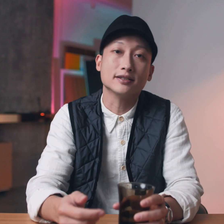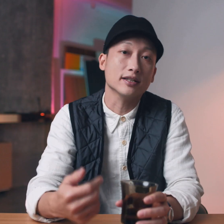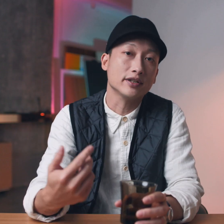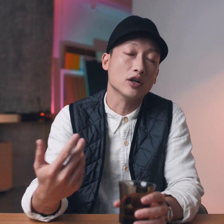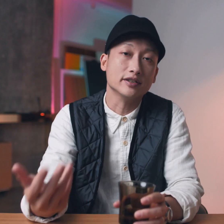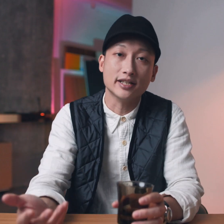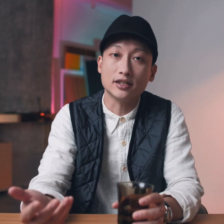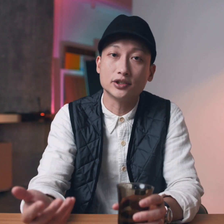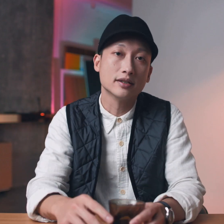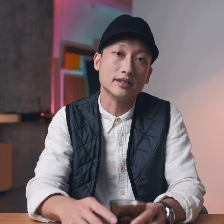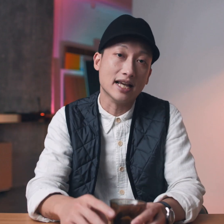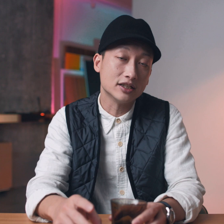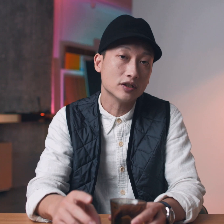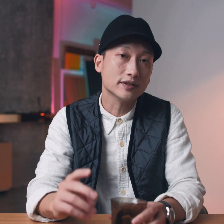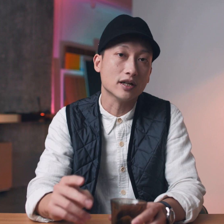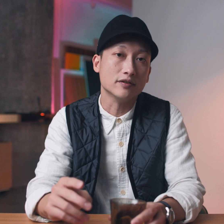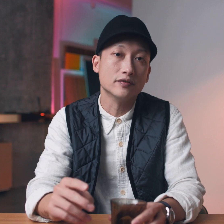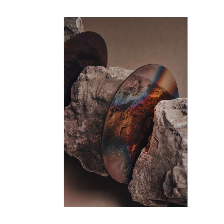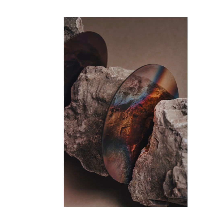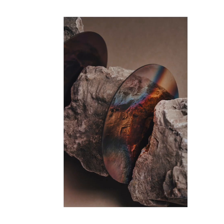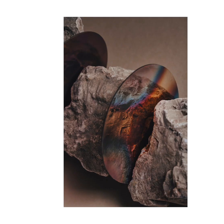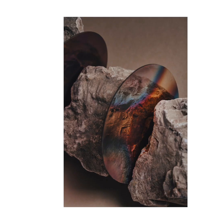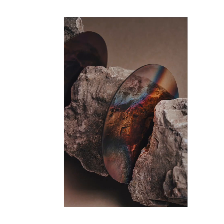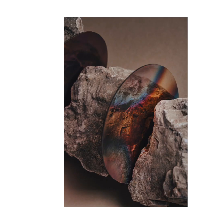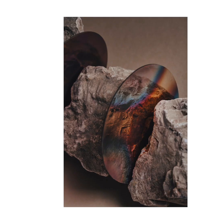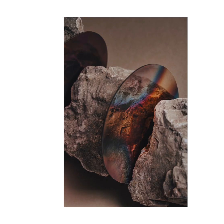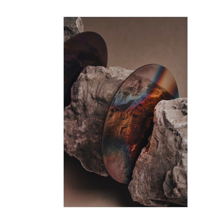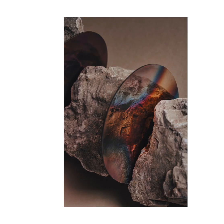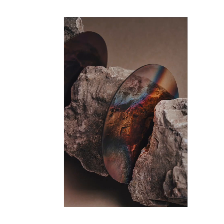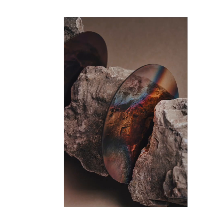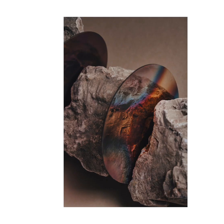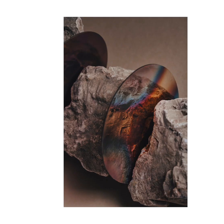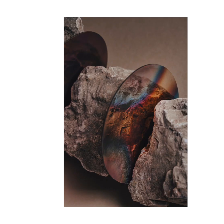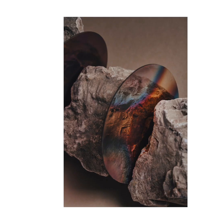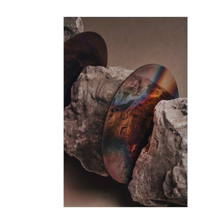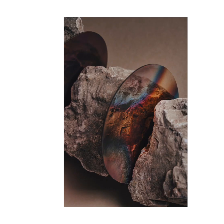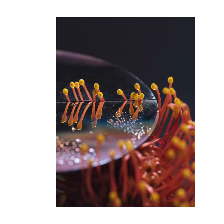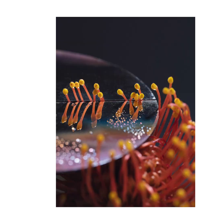as living on the edge the edge of a knife is the sharpest and the most dangerous part the edge of